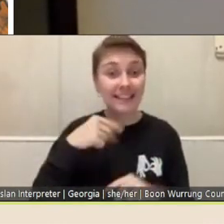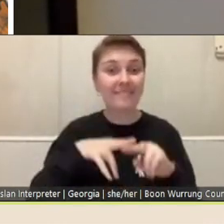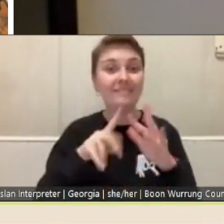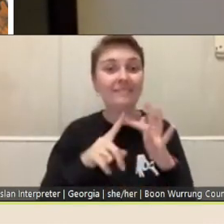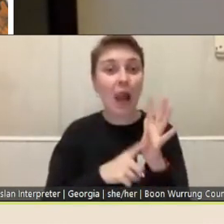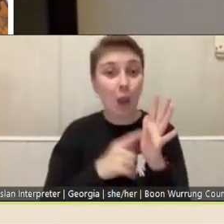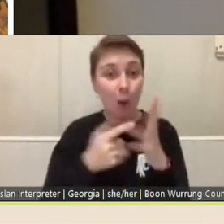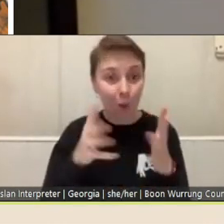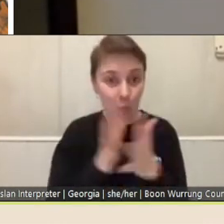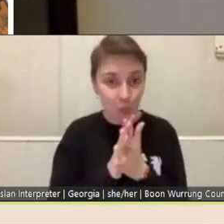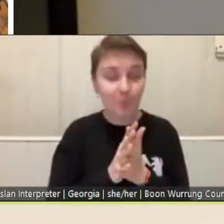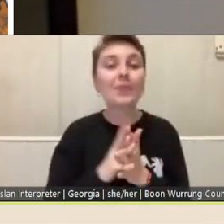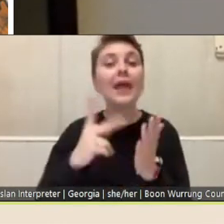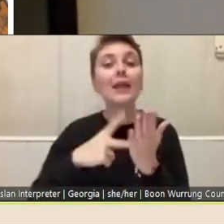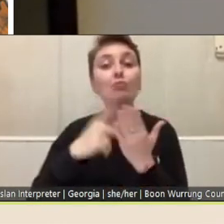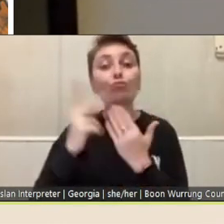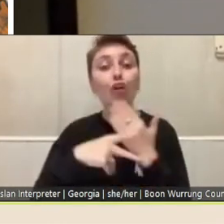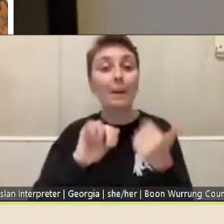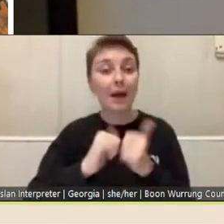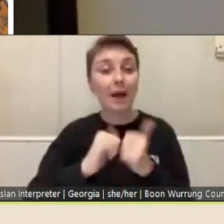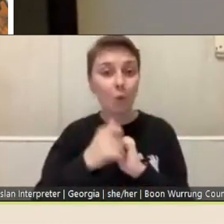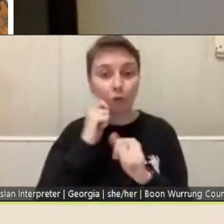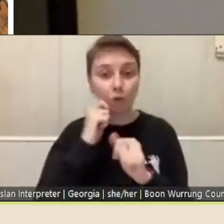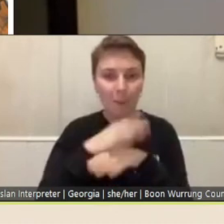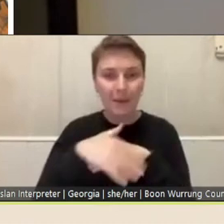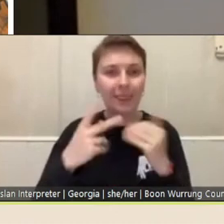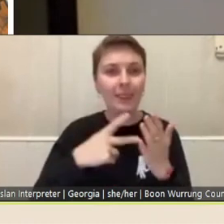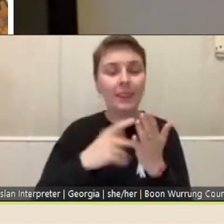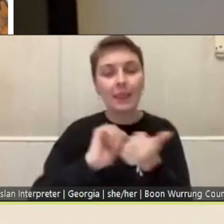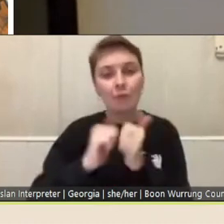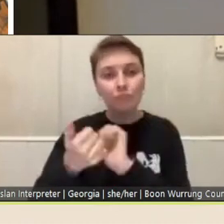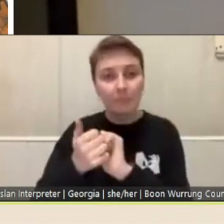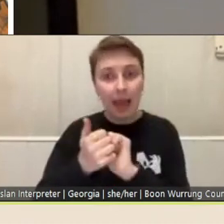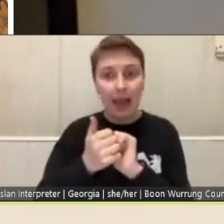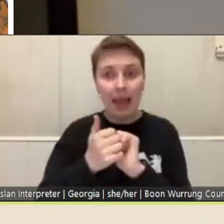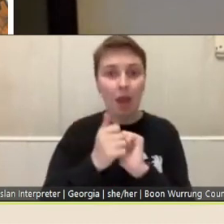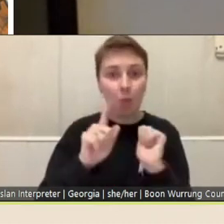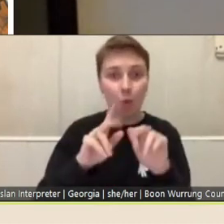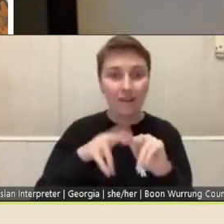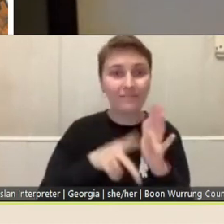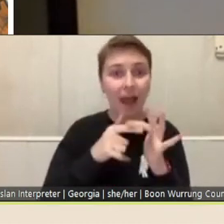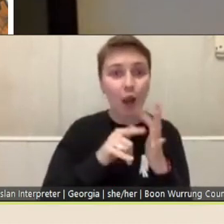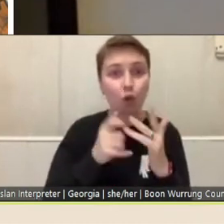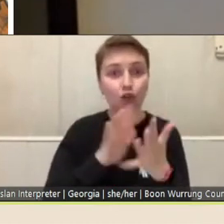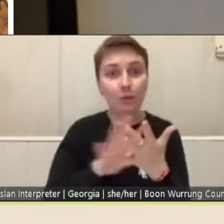to us about the partnered fellowships on offer, and then we'll have time for questions from you.